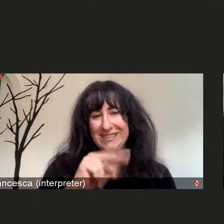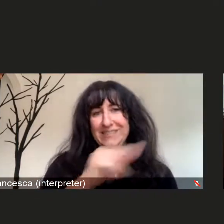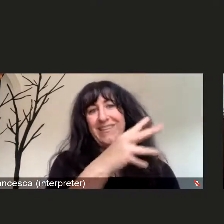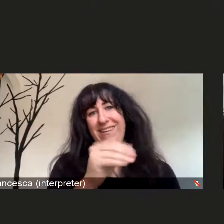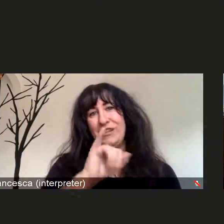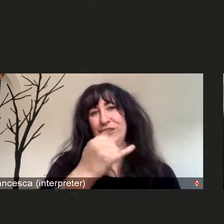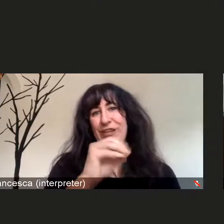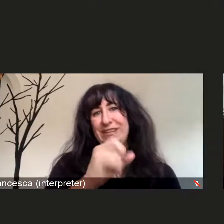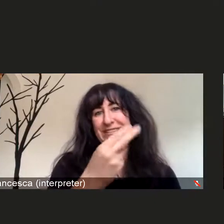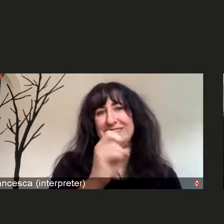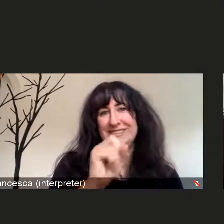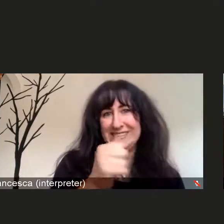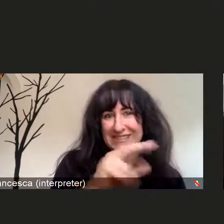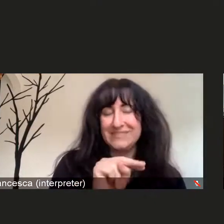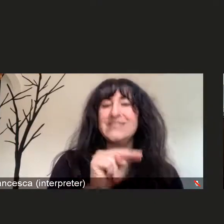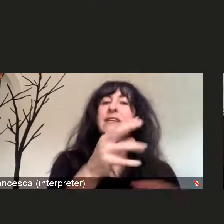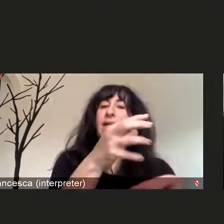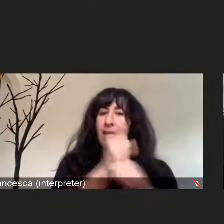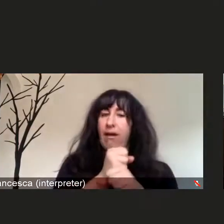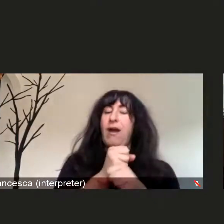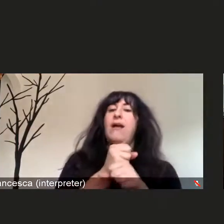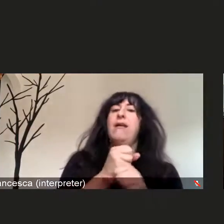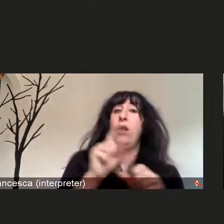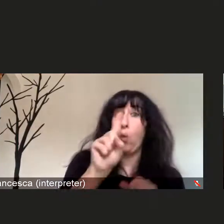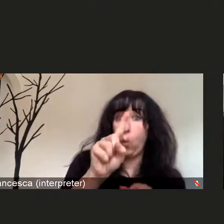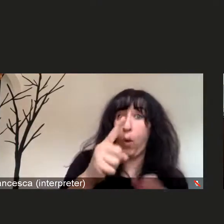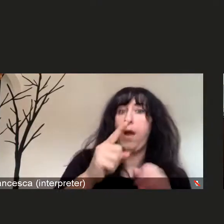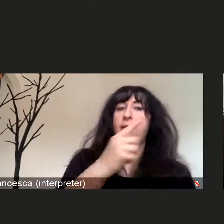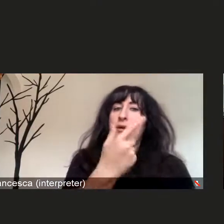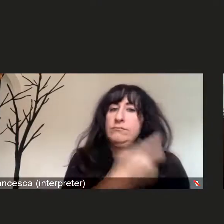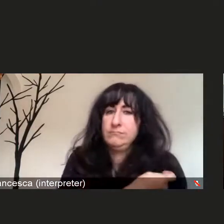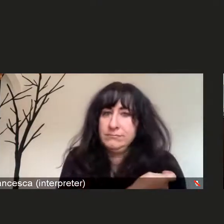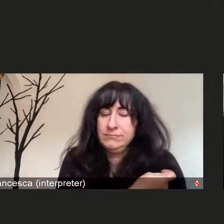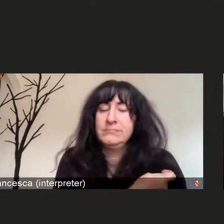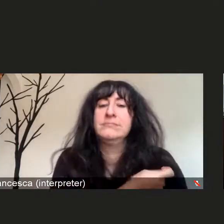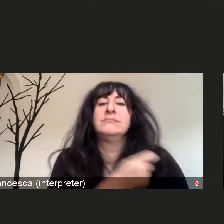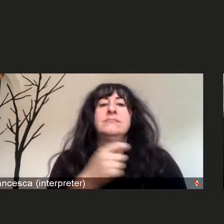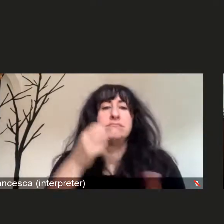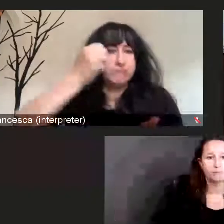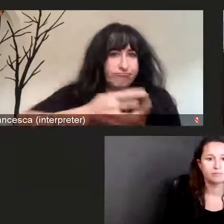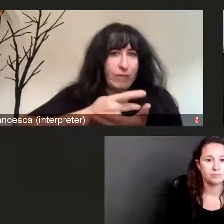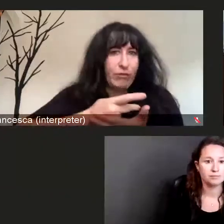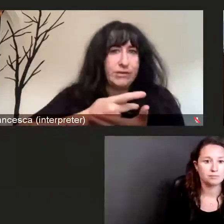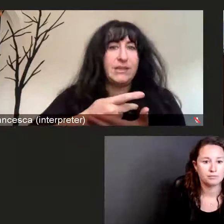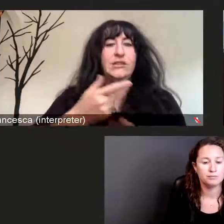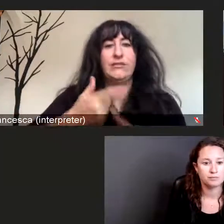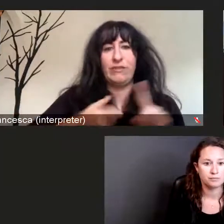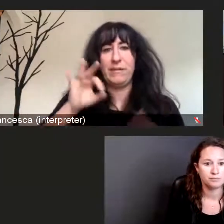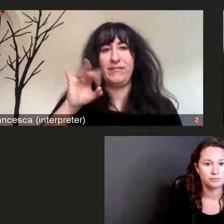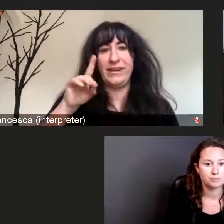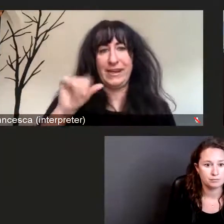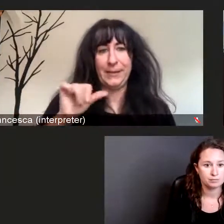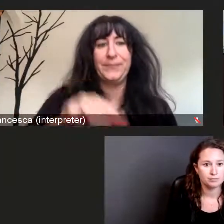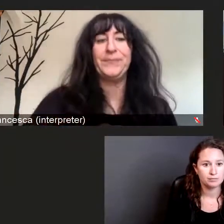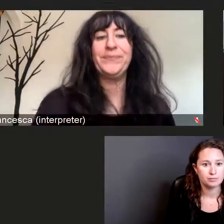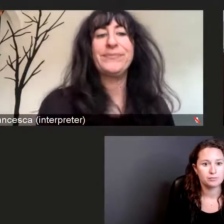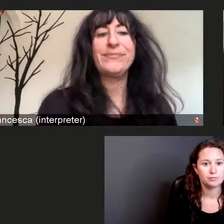for their one dose vaccine COVID-19. We are fortunate enough in the United States